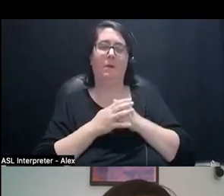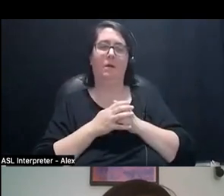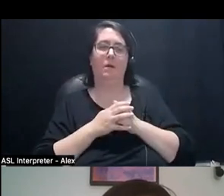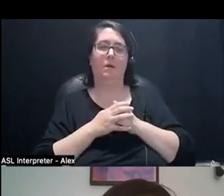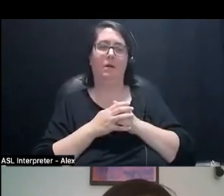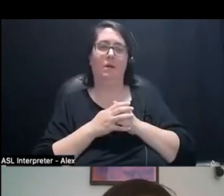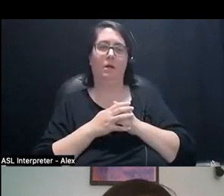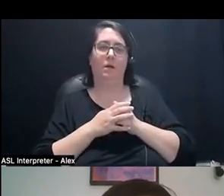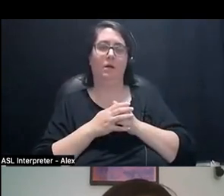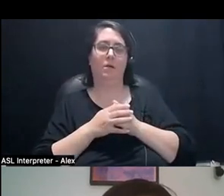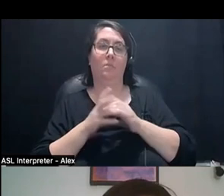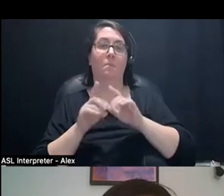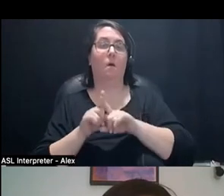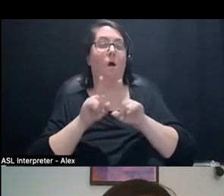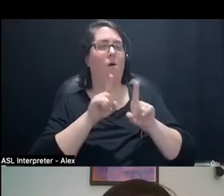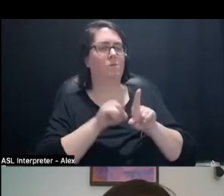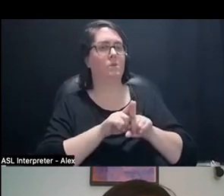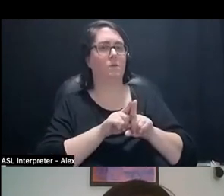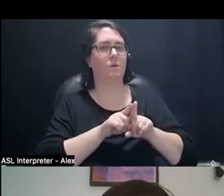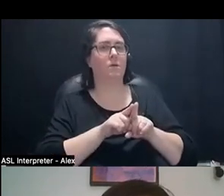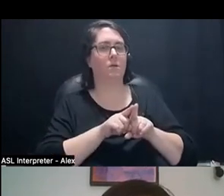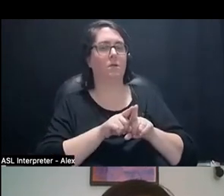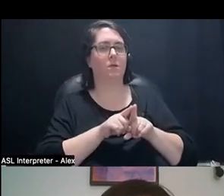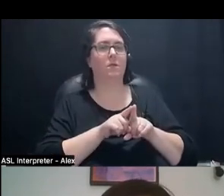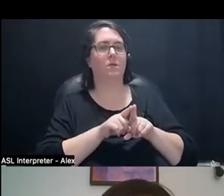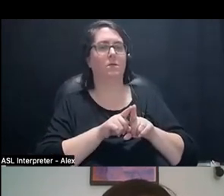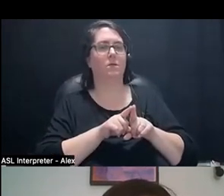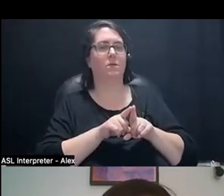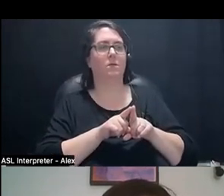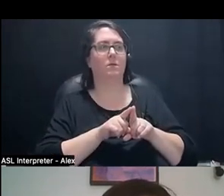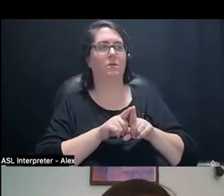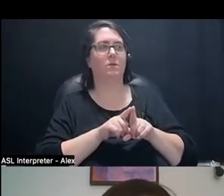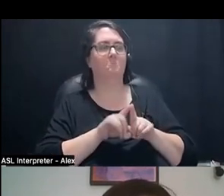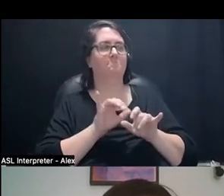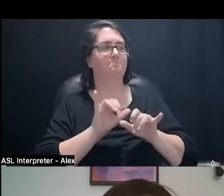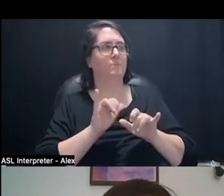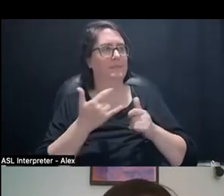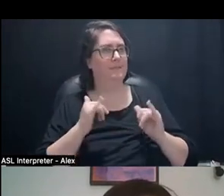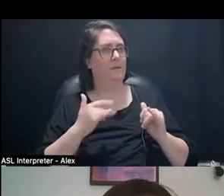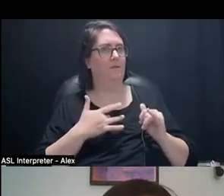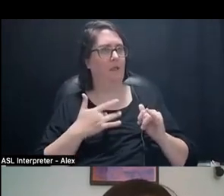And also remind myself that lot of those feelings were still possible and present so the opening was really special.